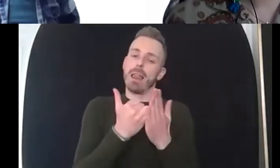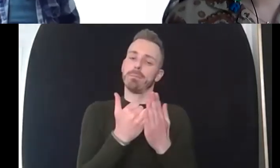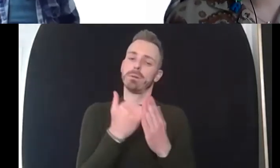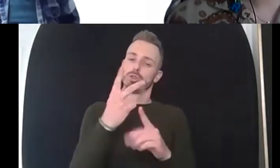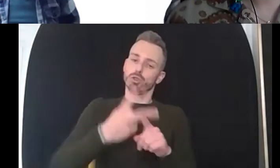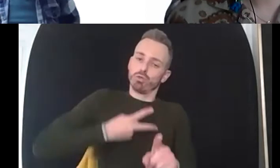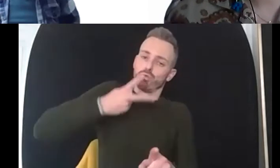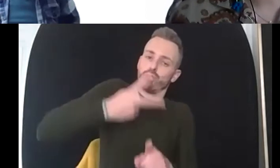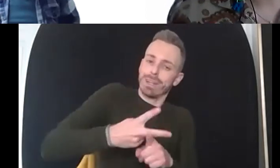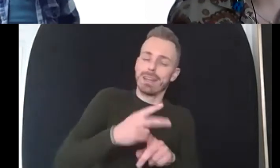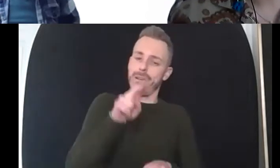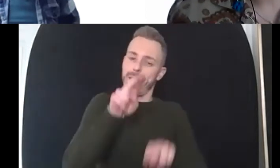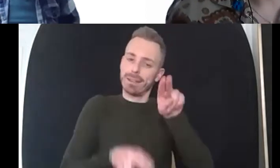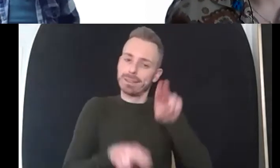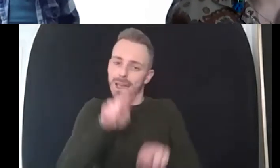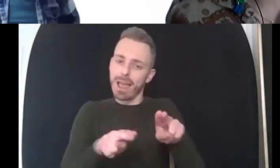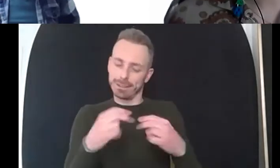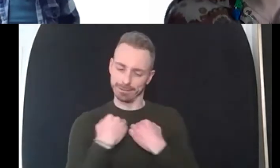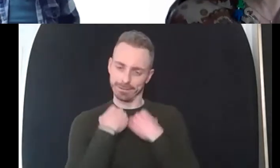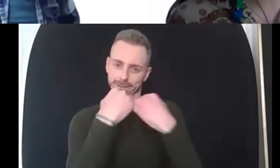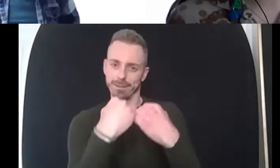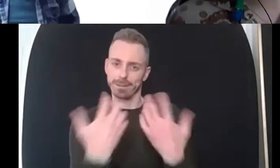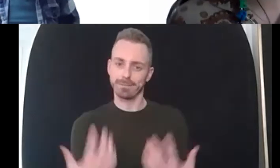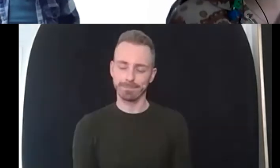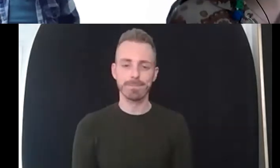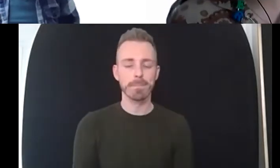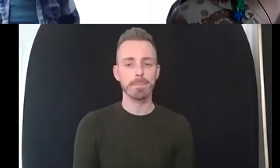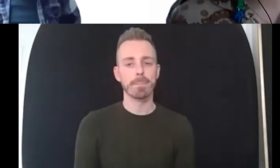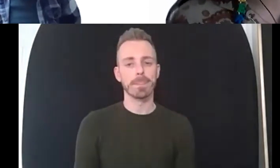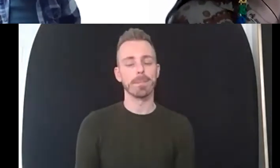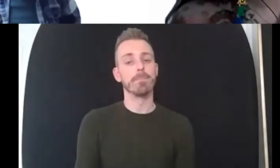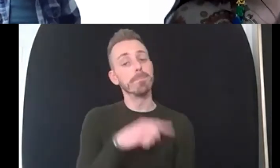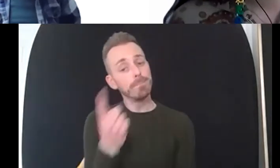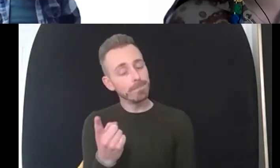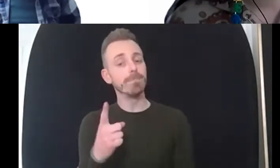it's interesting because it's all relatively simple things but they're actually quite hard to